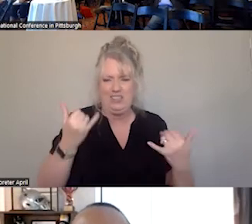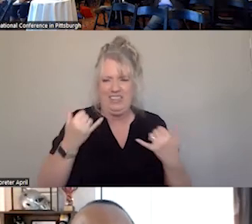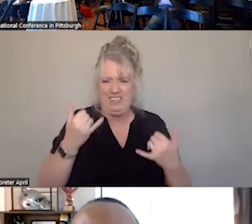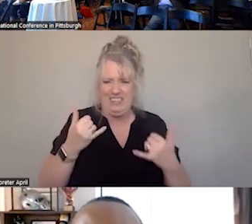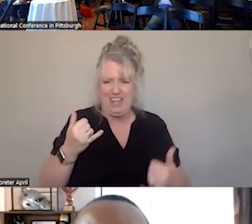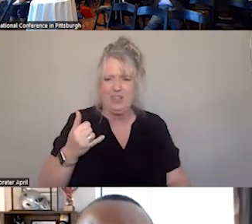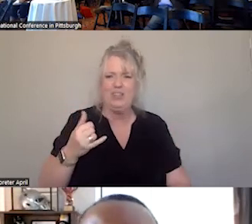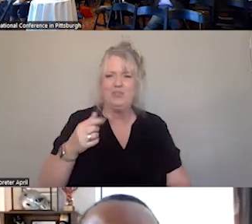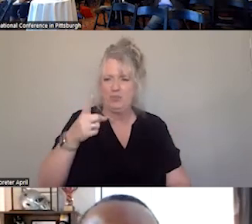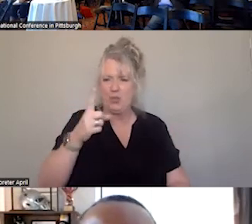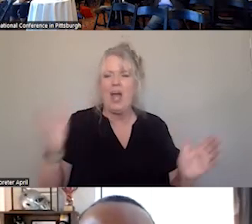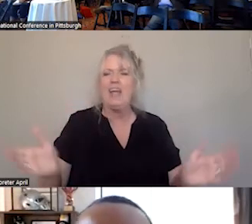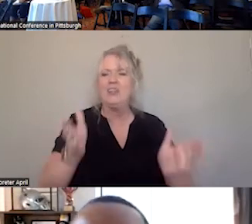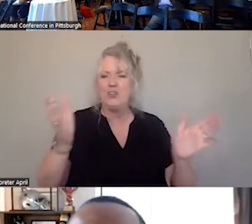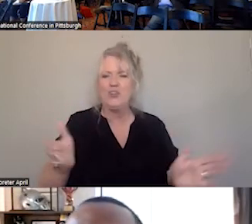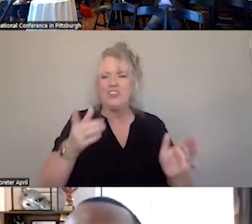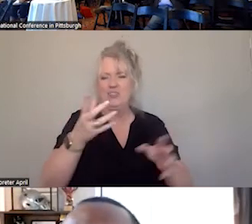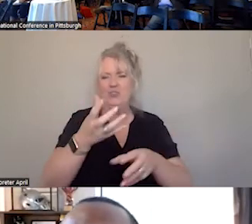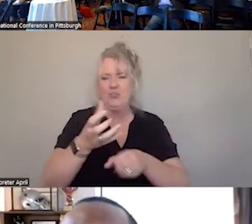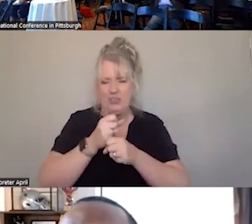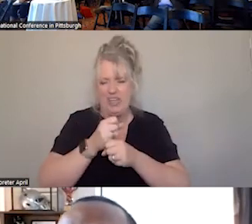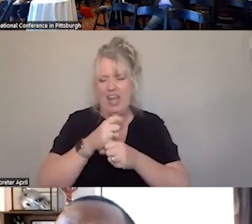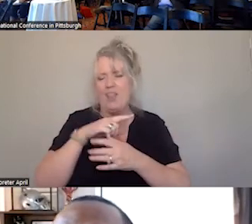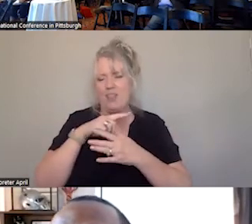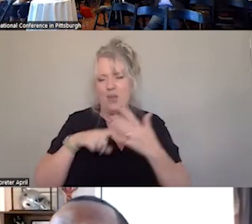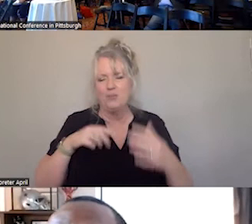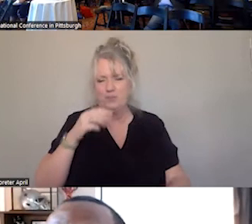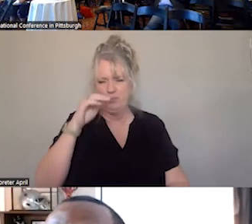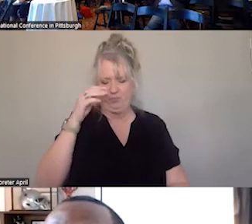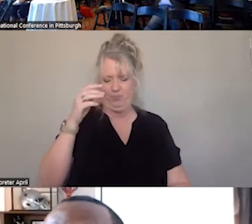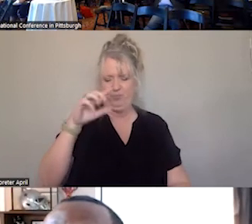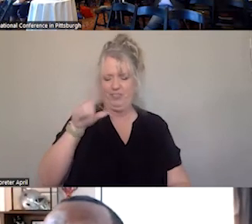SO, I ENCOURAGE YOU TO GET THOSE. THEY ARE, NOT ONLY, INFORMATIVE AND FASHIONABLE, BUT THEY'RE